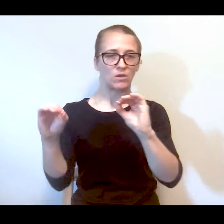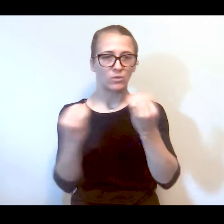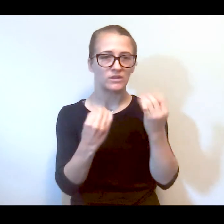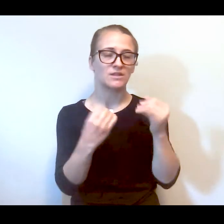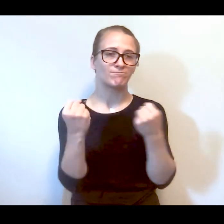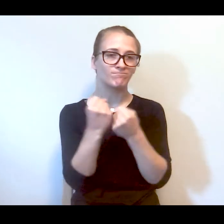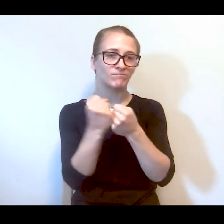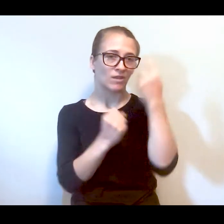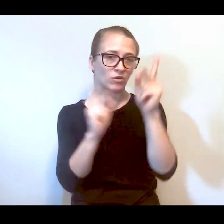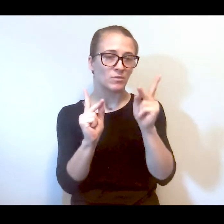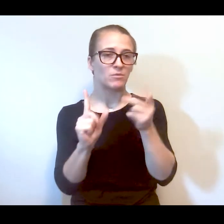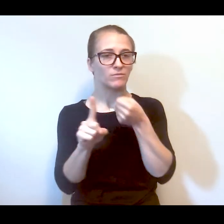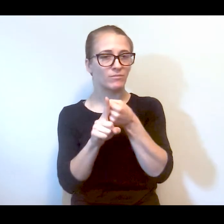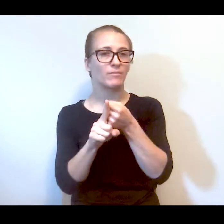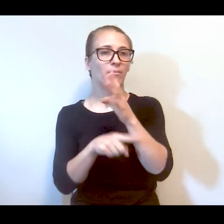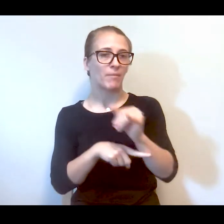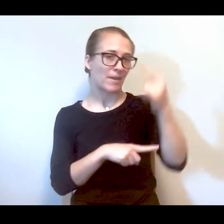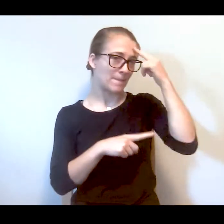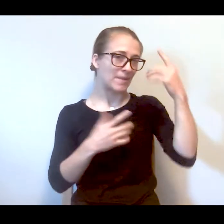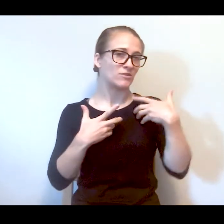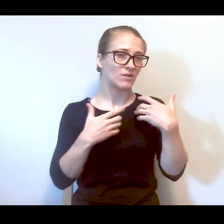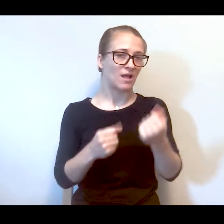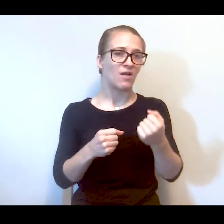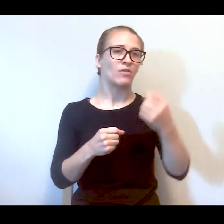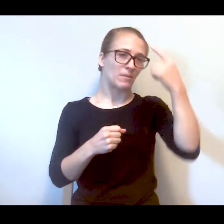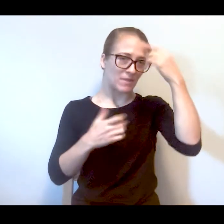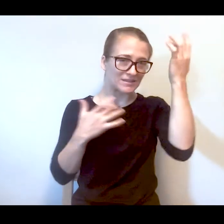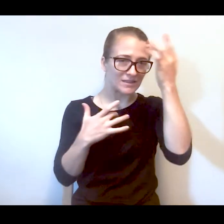advocate on half of people affected by mental